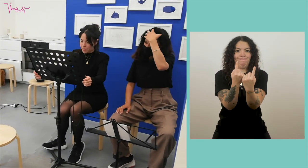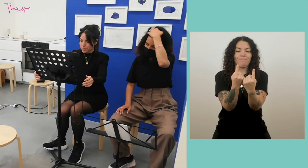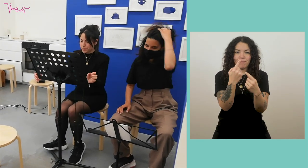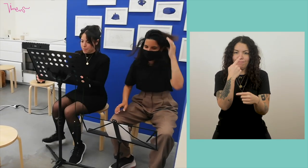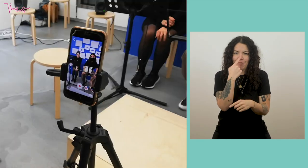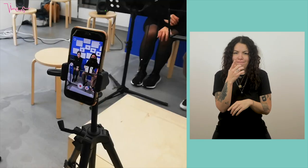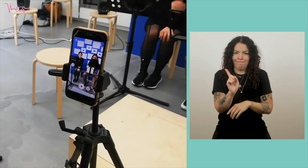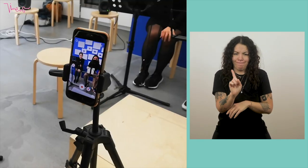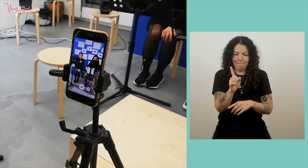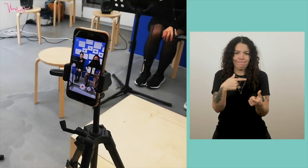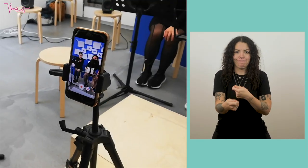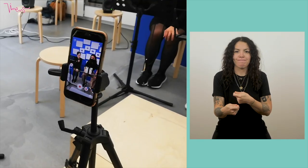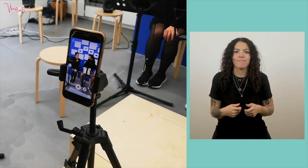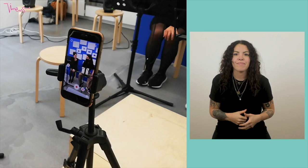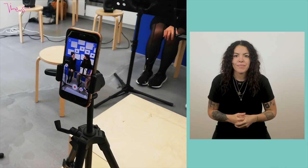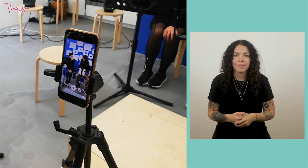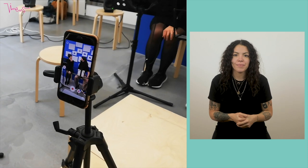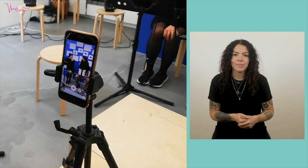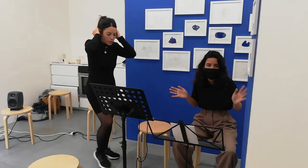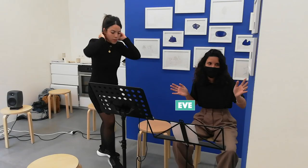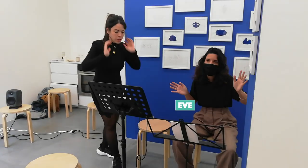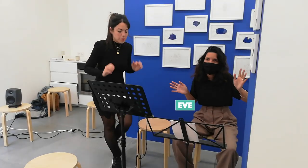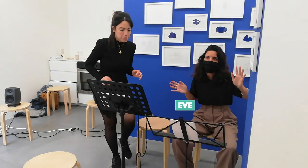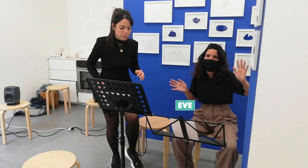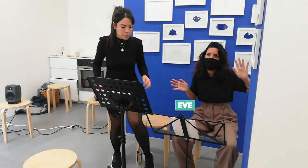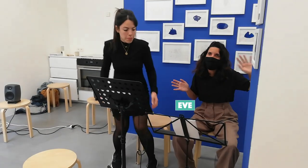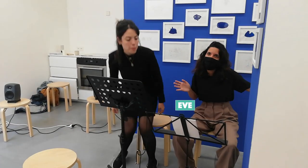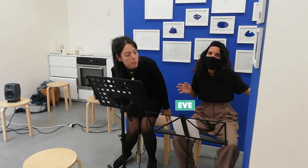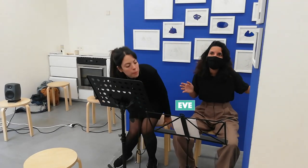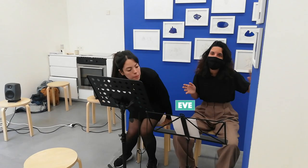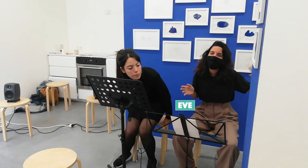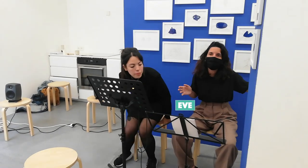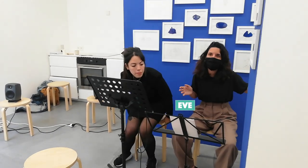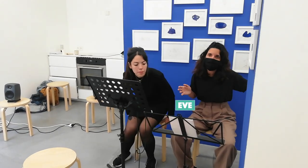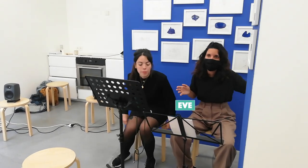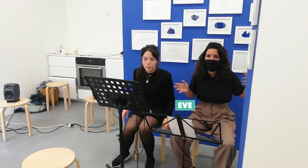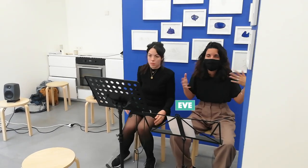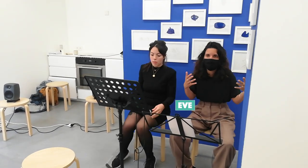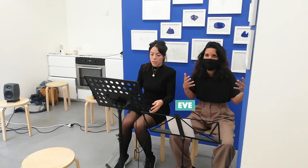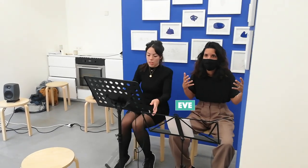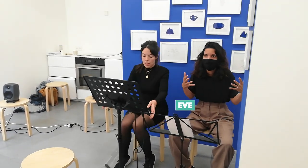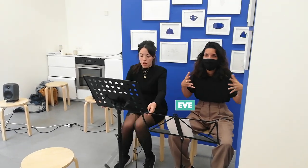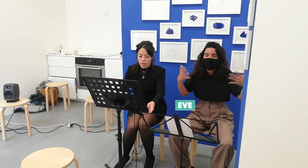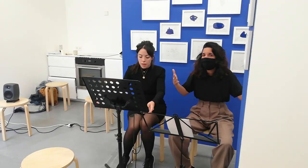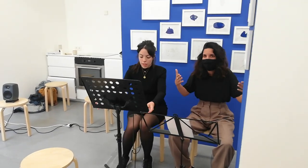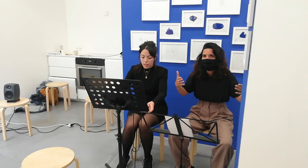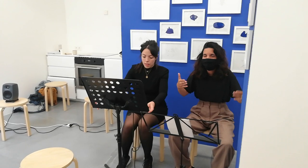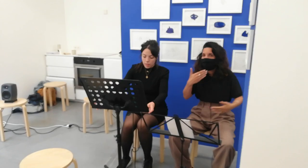But this solution was not suitable. (Eve) I can't control my hand and tell myself it's not going to go away. Makes the sign,